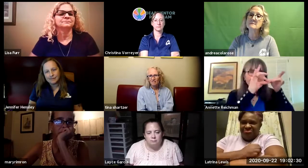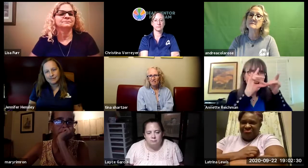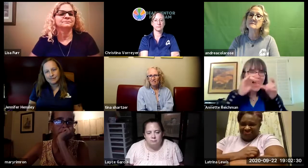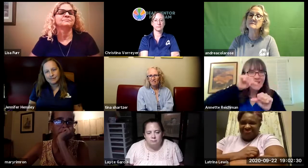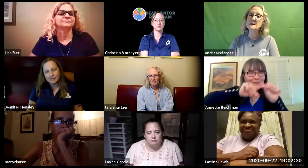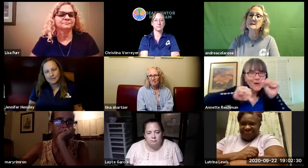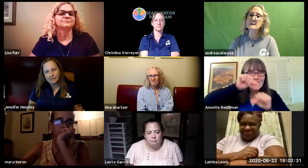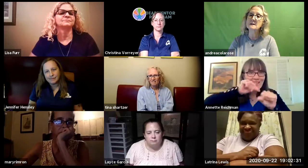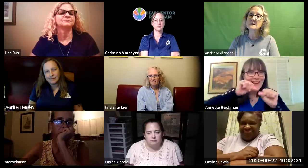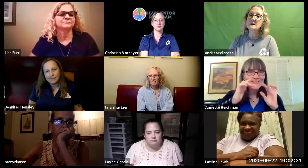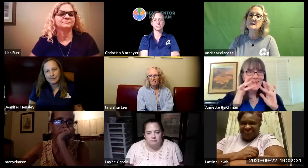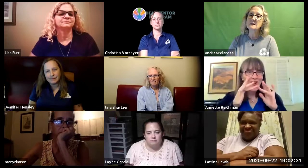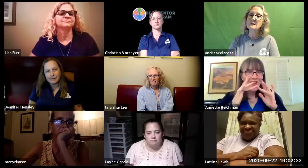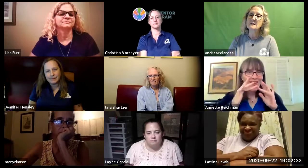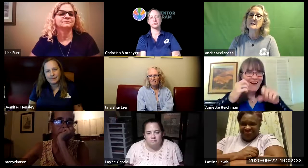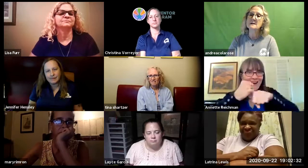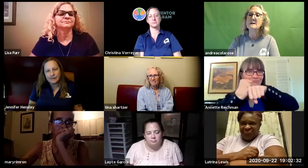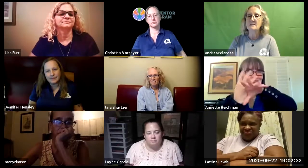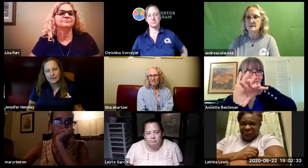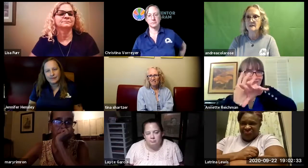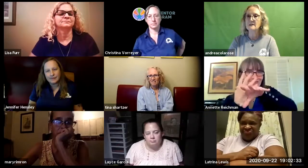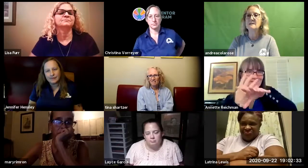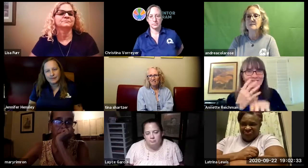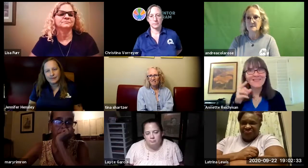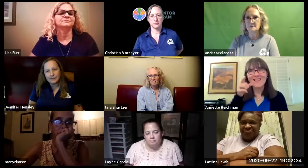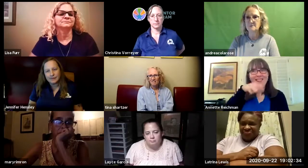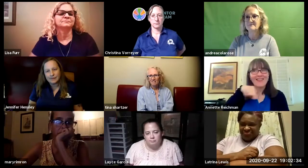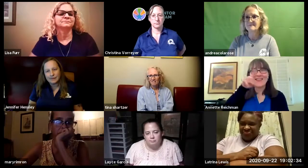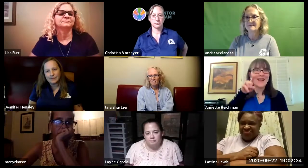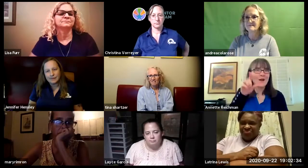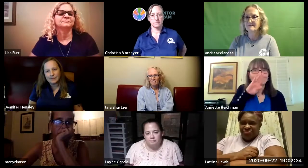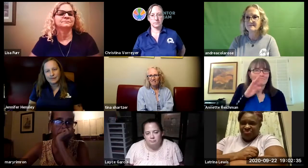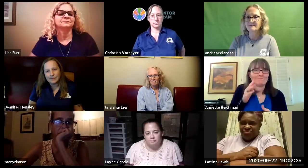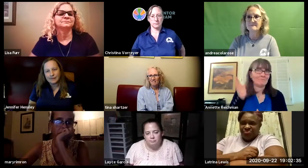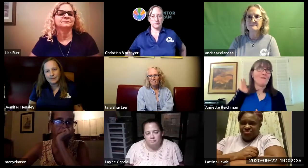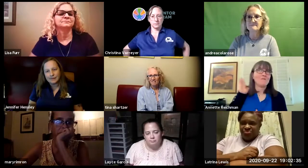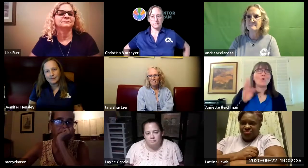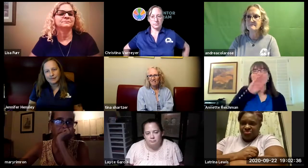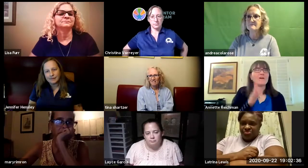those students are able to make those